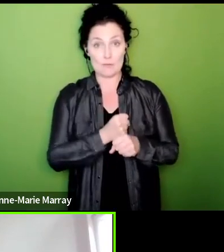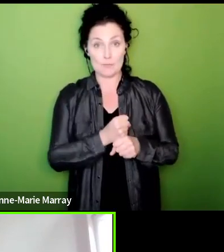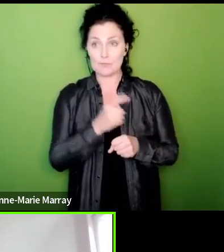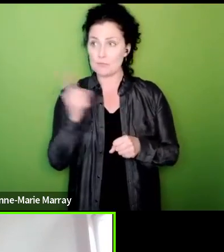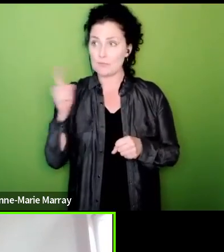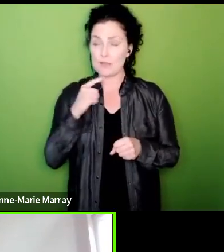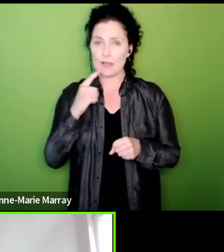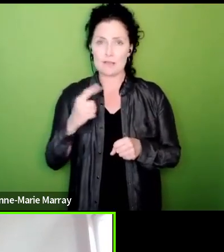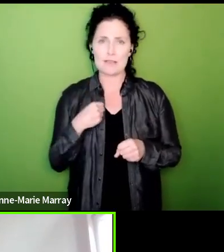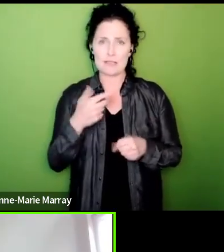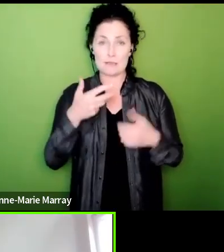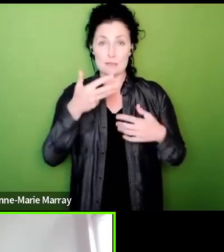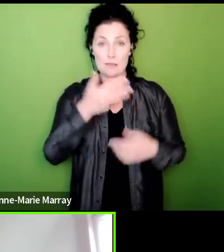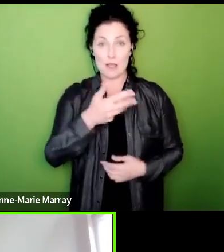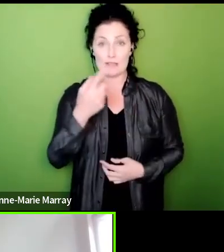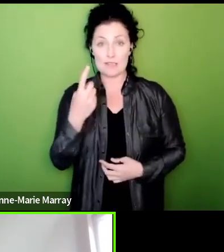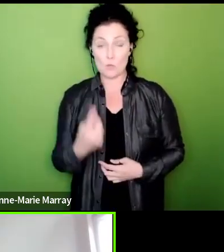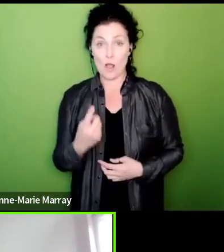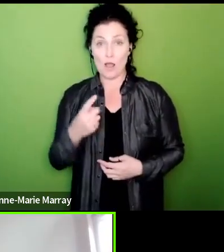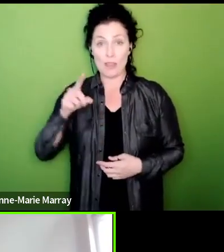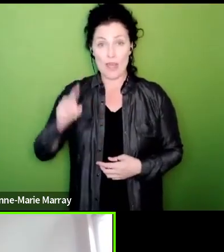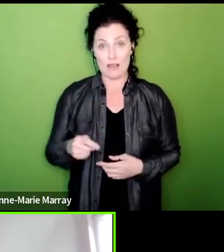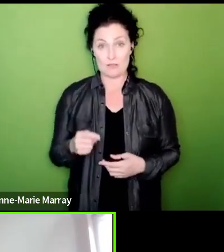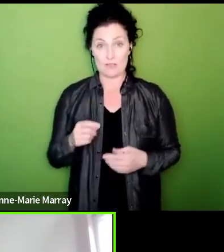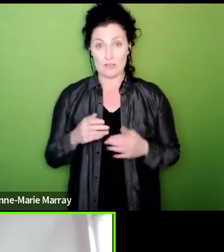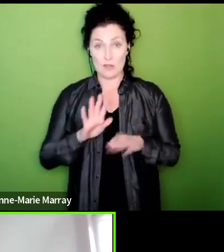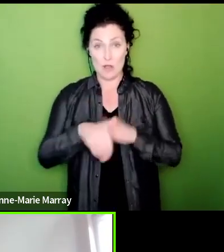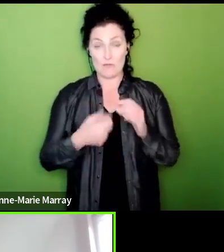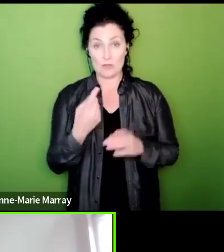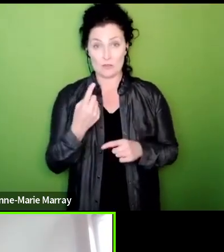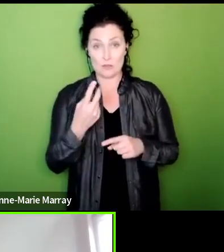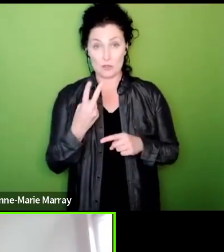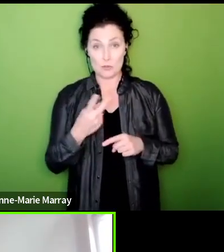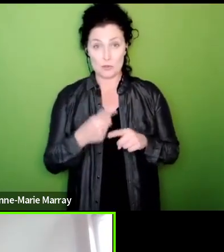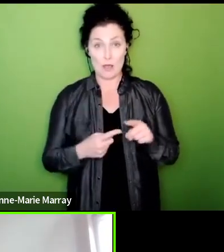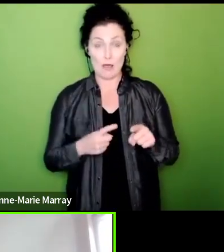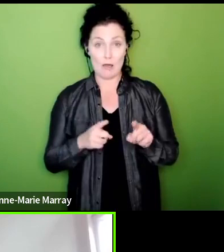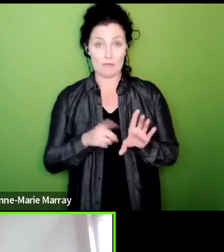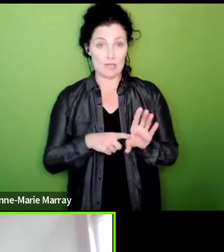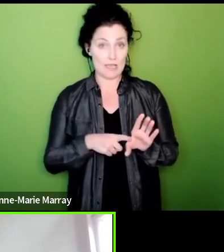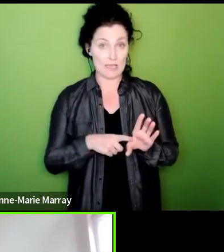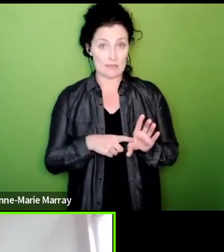in two and a half years will be massive next week's budget is going to announce huge job cuts